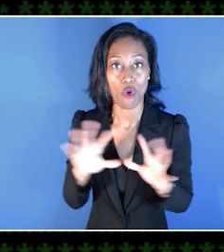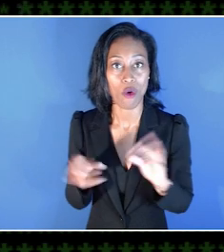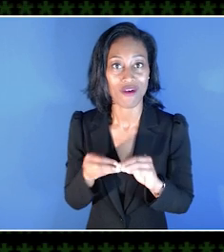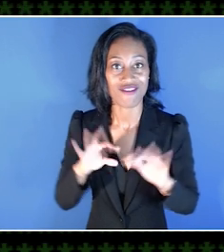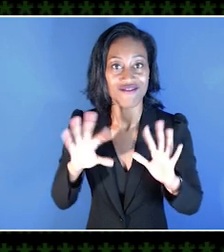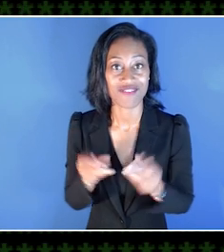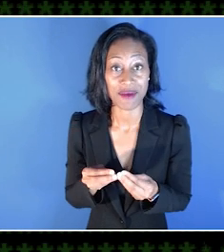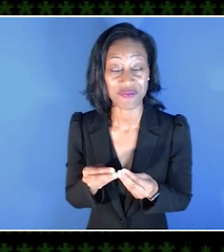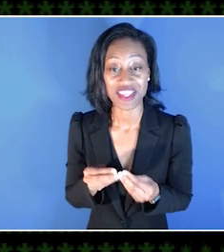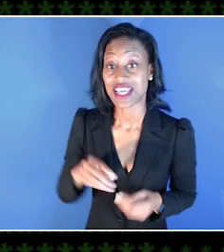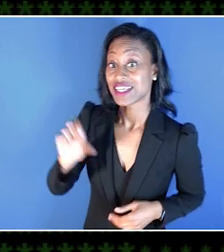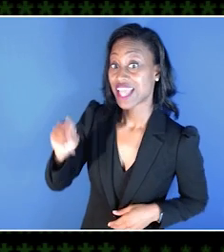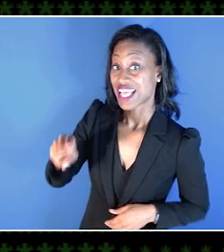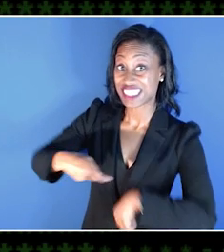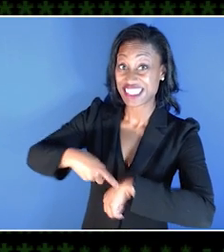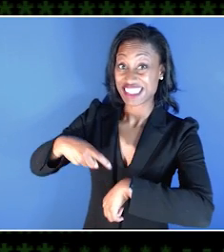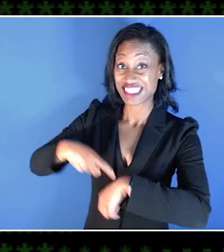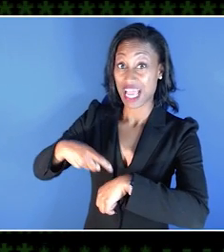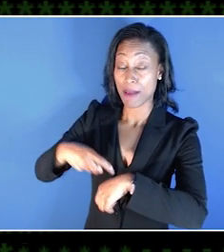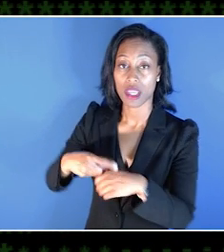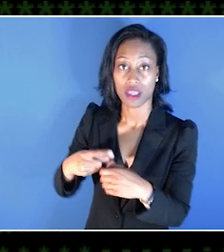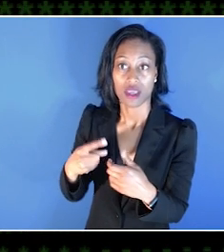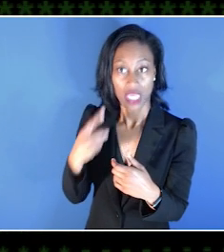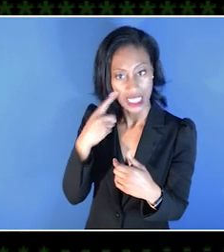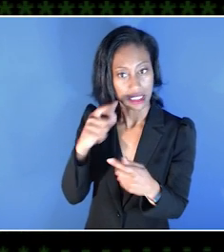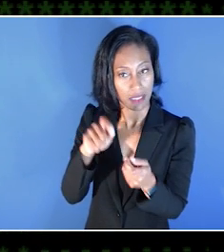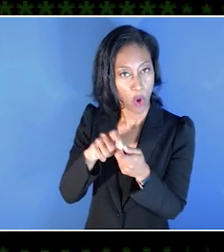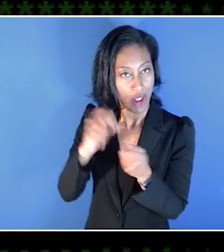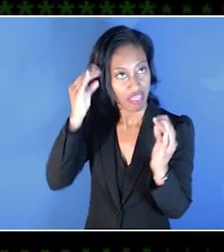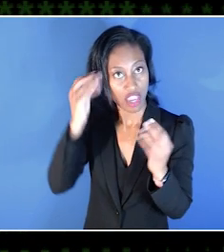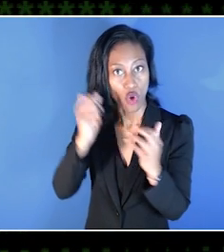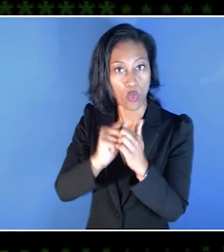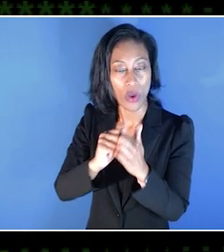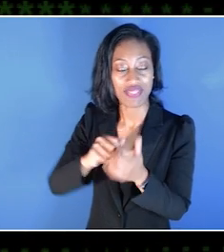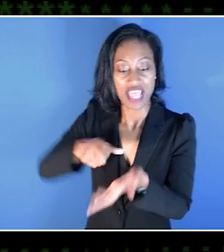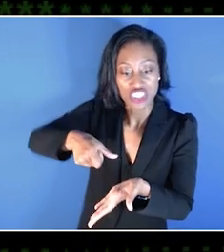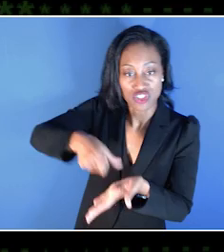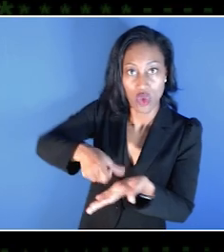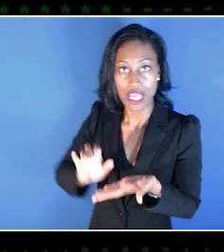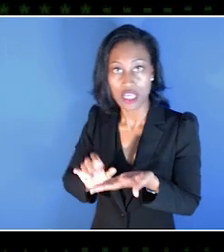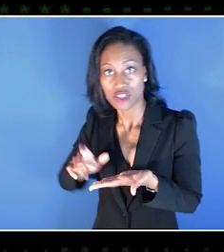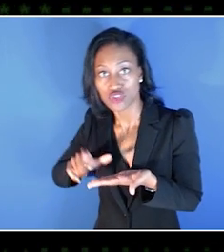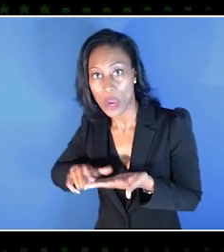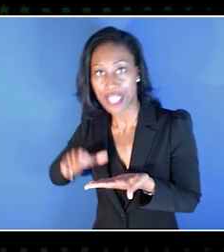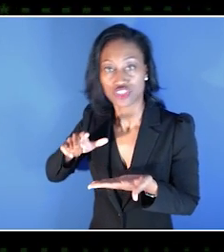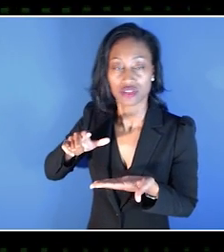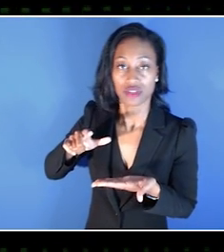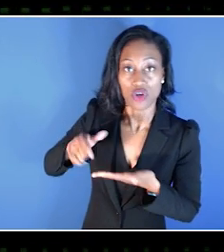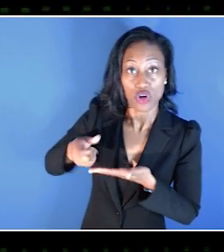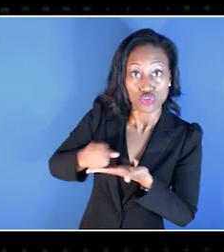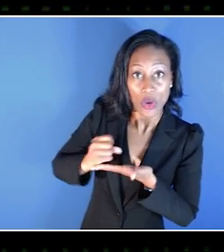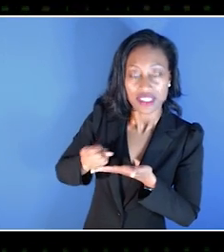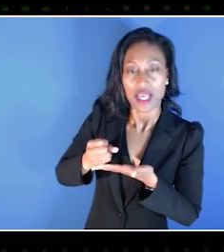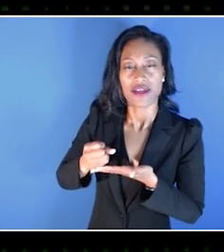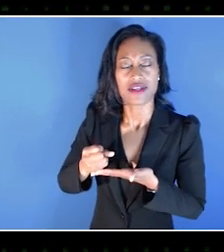can be really good for accessing a switch or a joystick. And so we try and get an idea about the person's condition